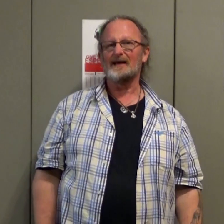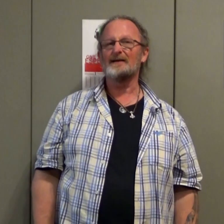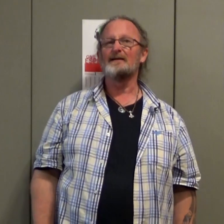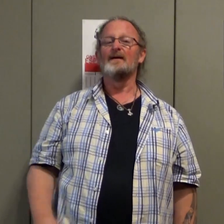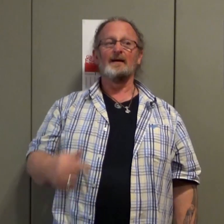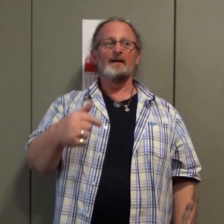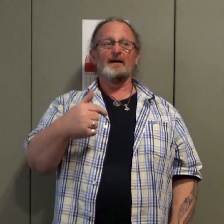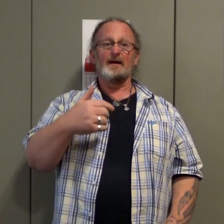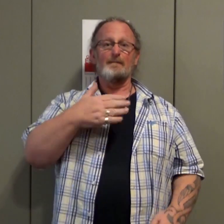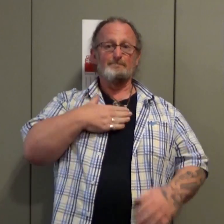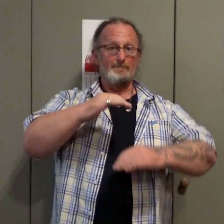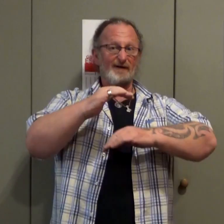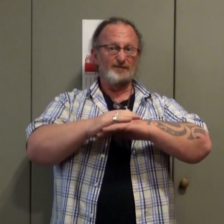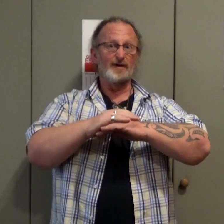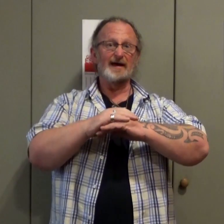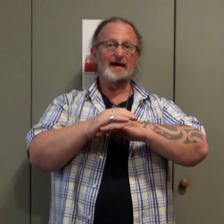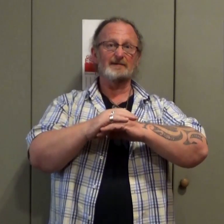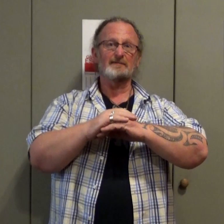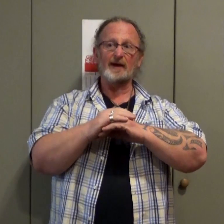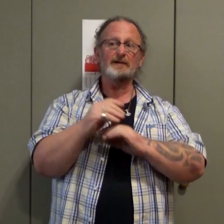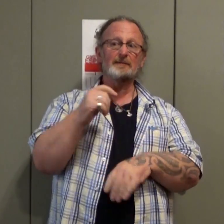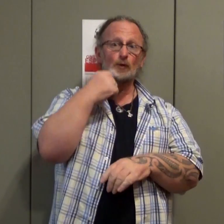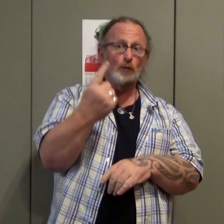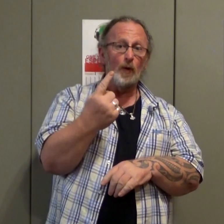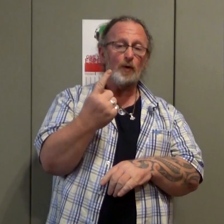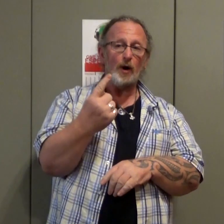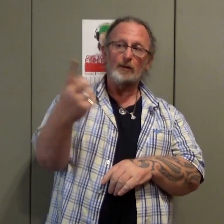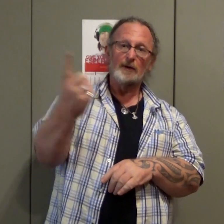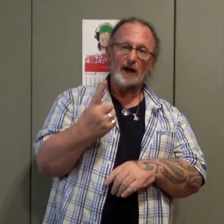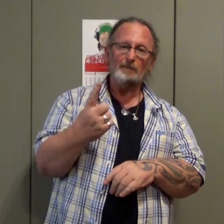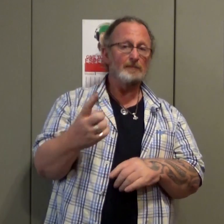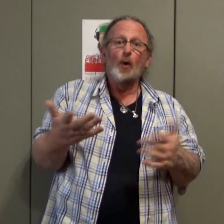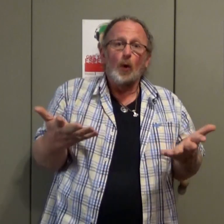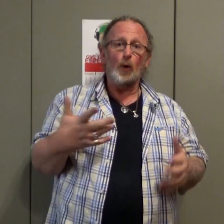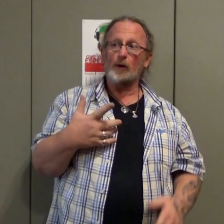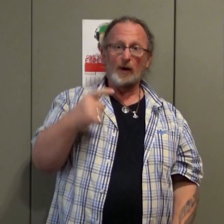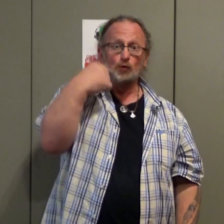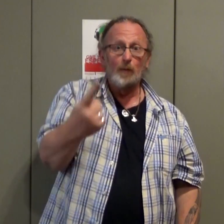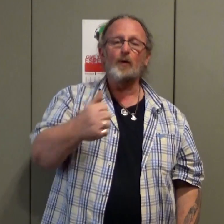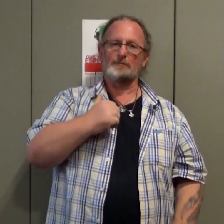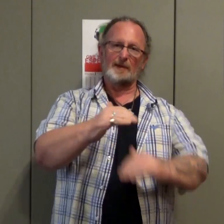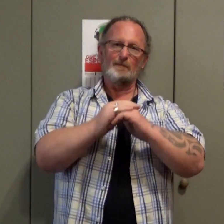You can say, "My friend, tomorrow, they will come" or you can say